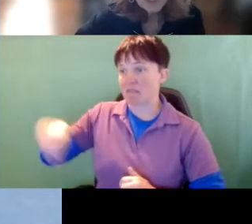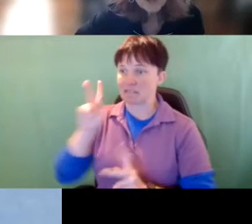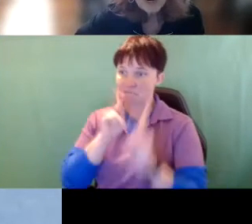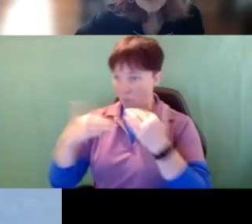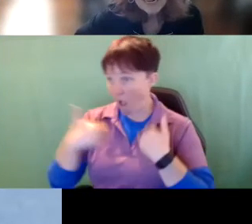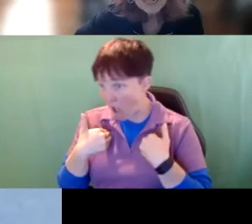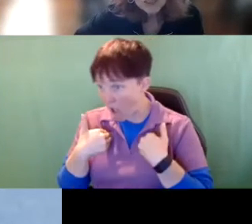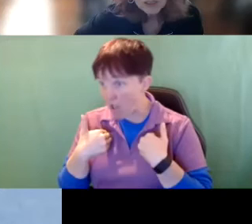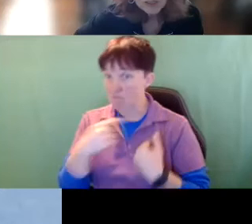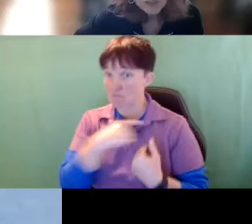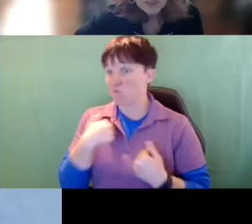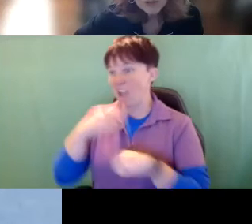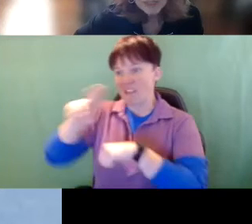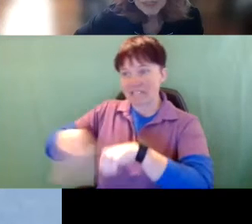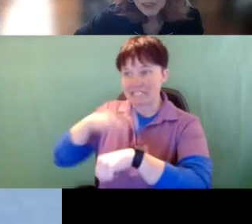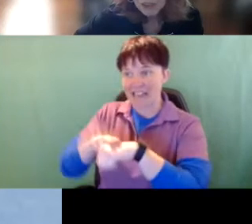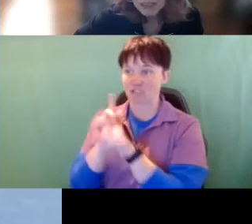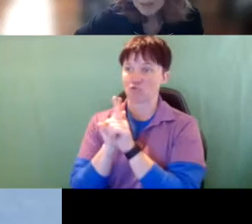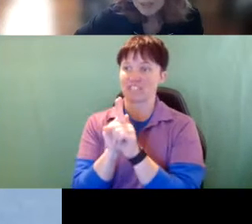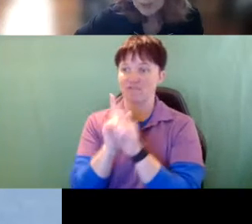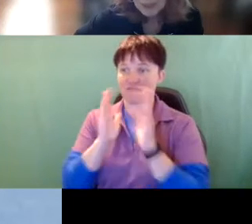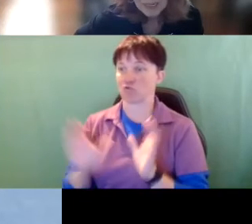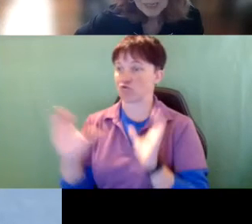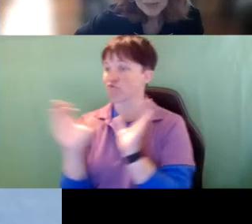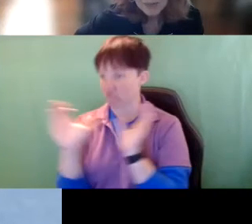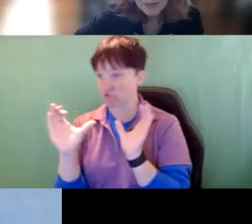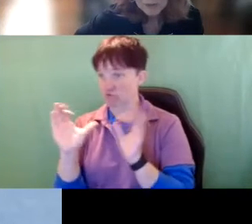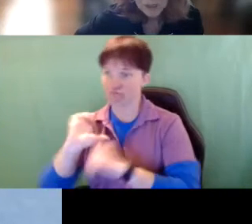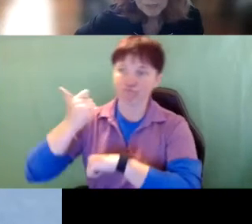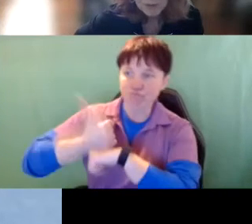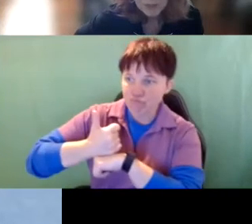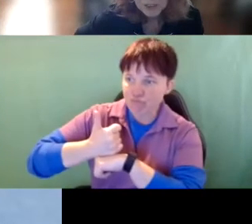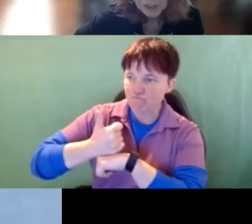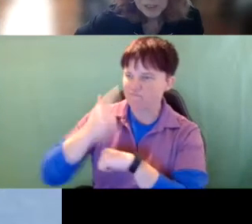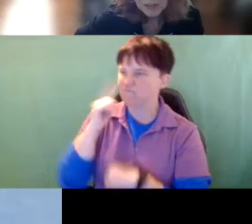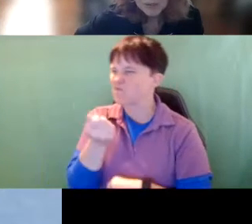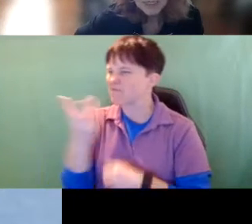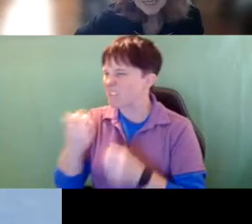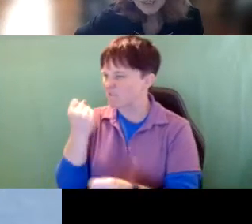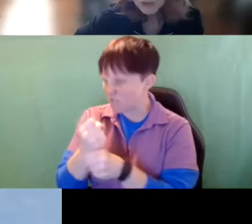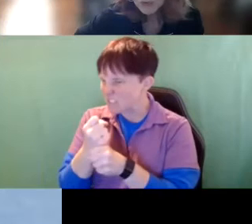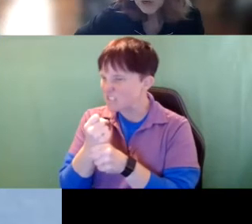we do have a national intervener credential that's been in place for a number of years now